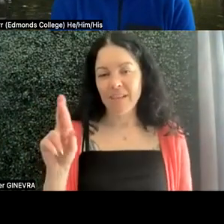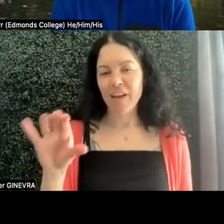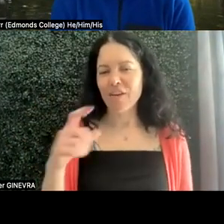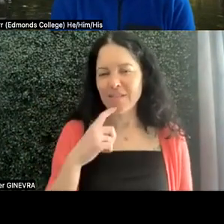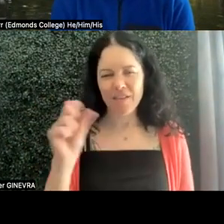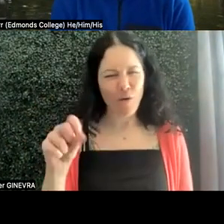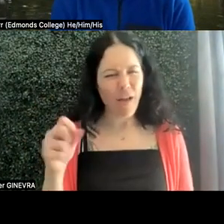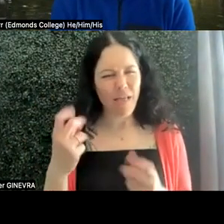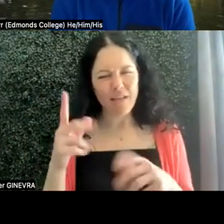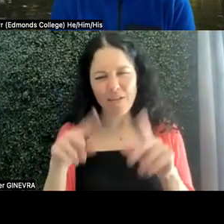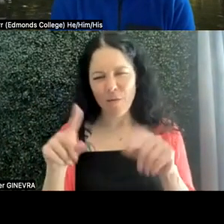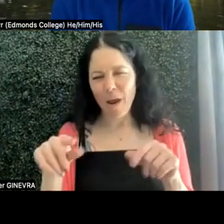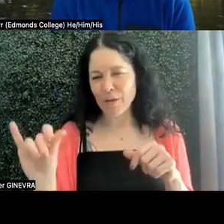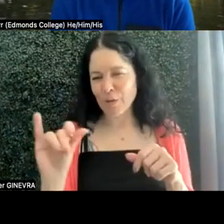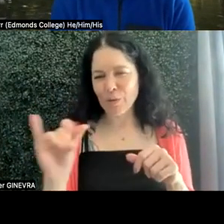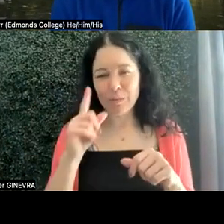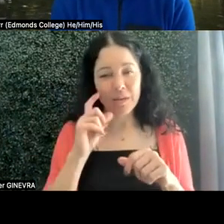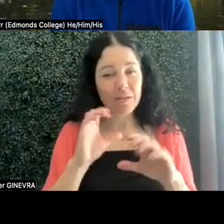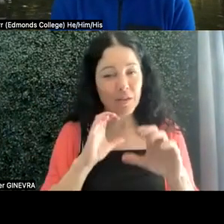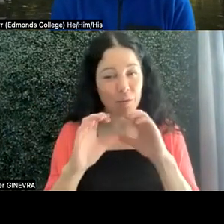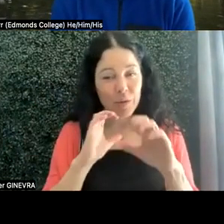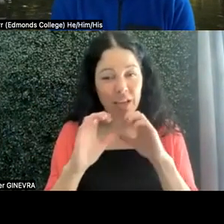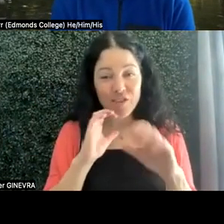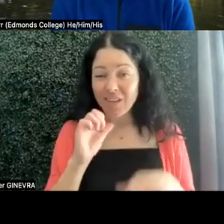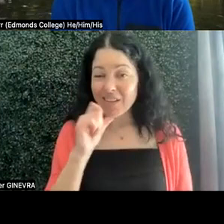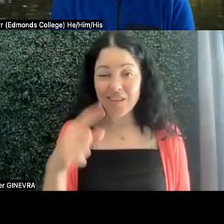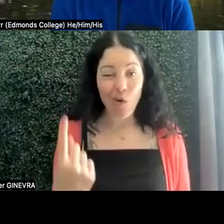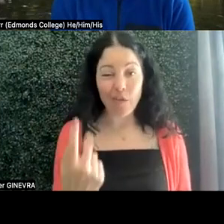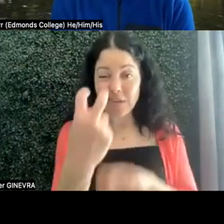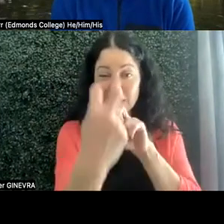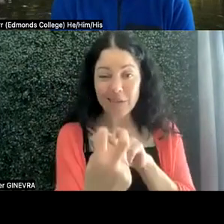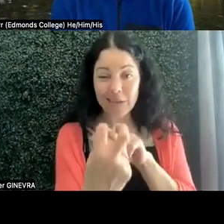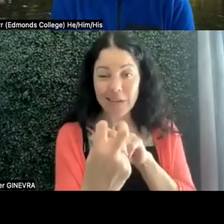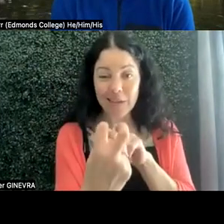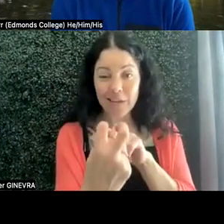too, because communication space isn't just sitting in front of some-- standing in front of a room and speaking.